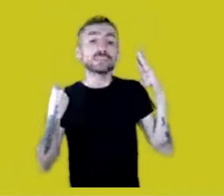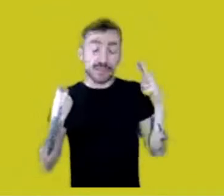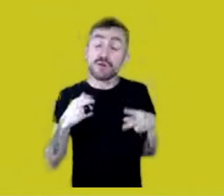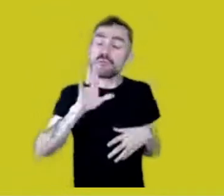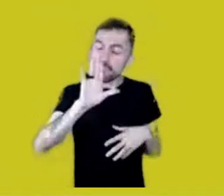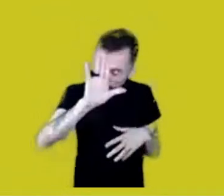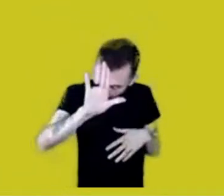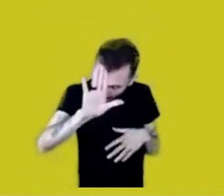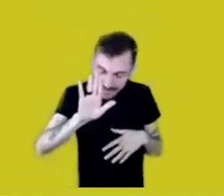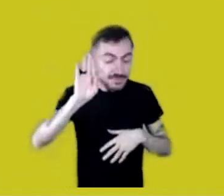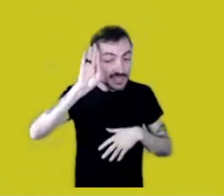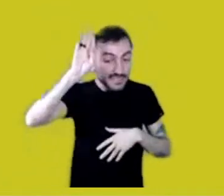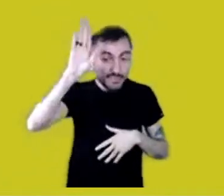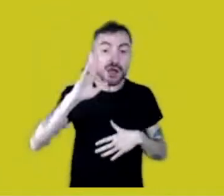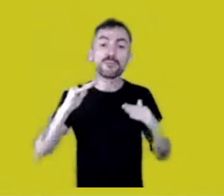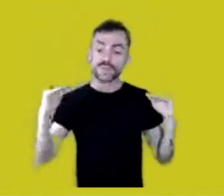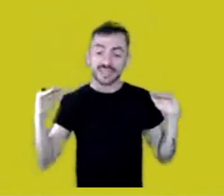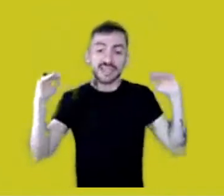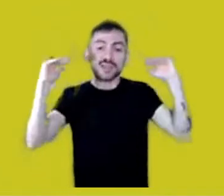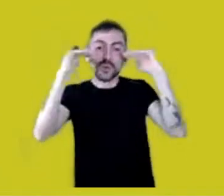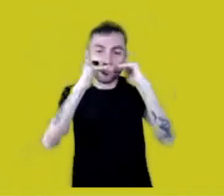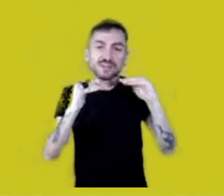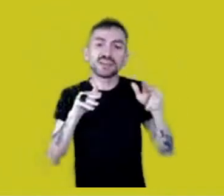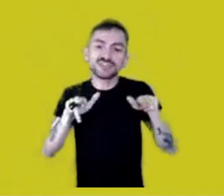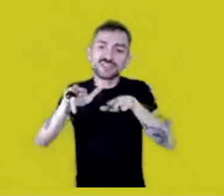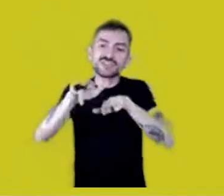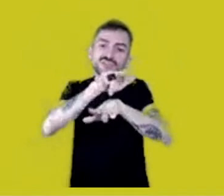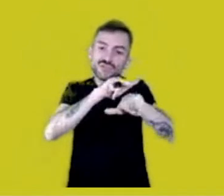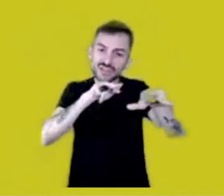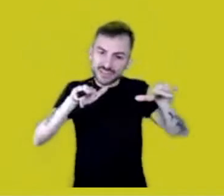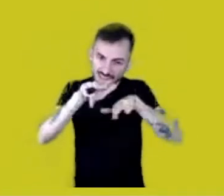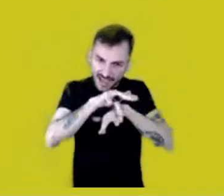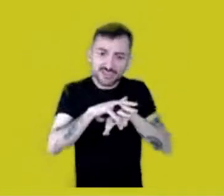equity and diversity. The trades need to be fair.